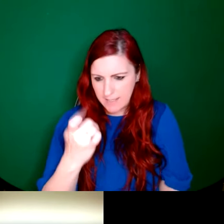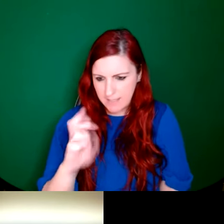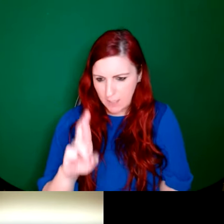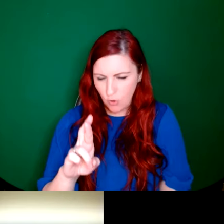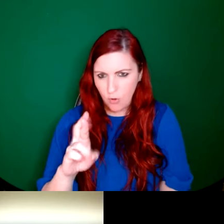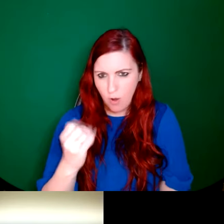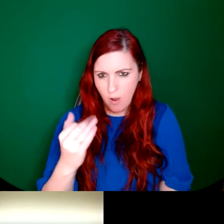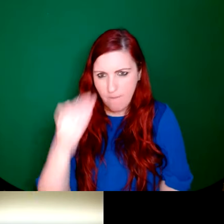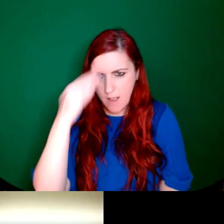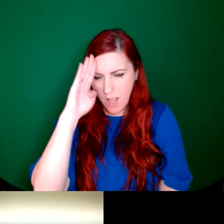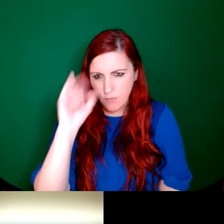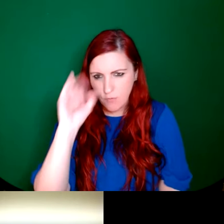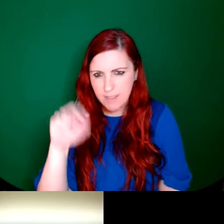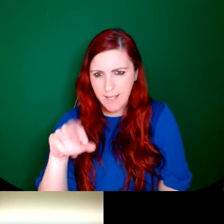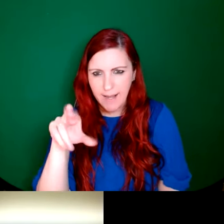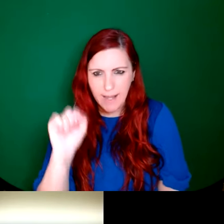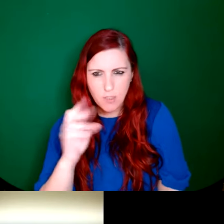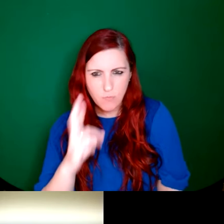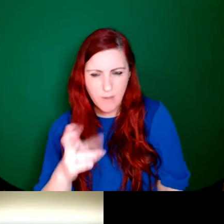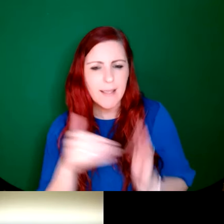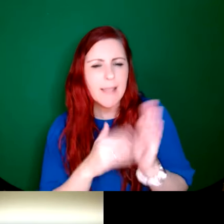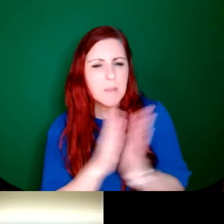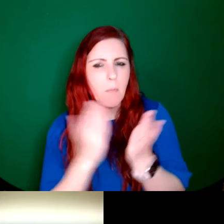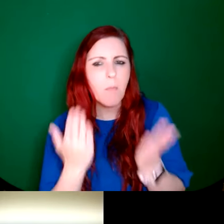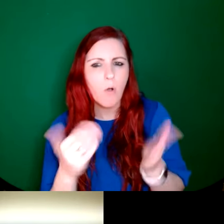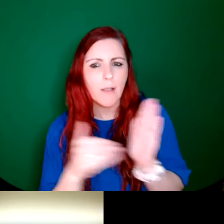Marie Lynch: So it's actually it's actually a book. I think it just came out in